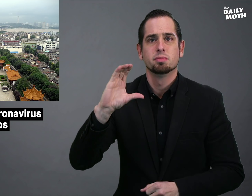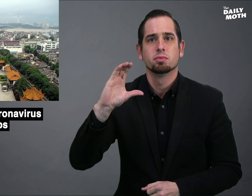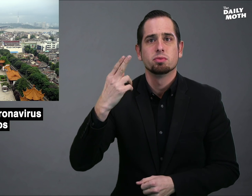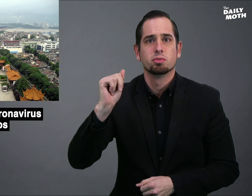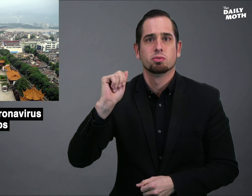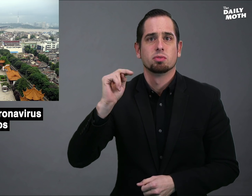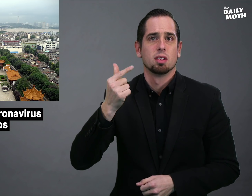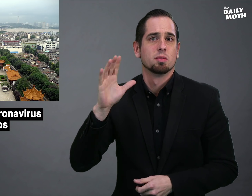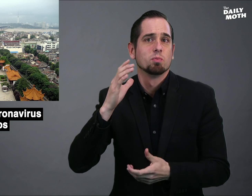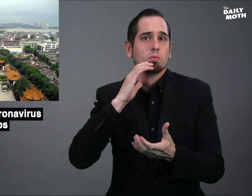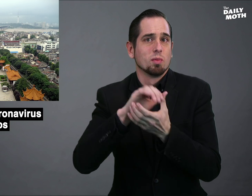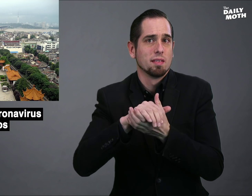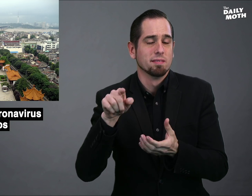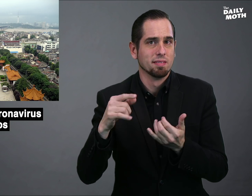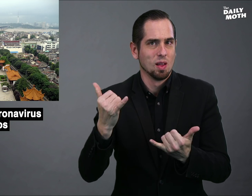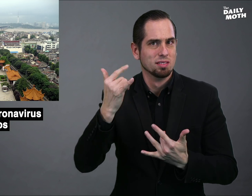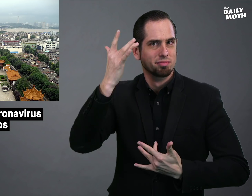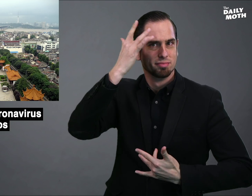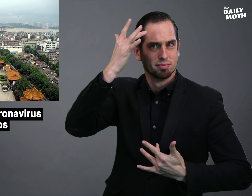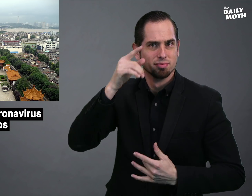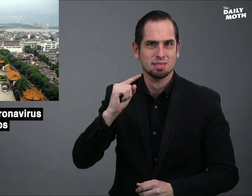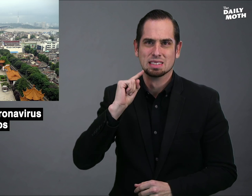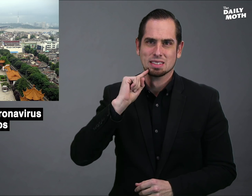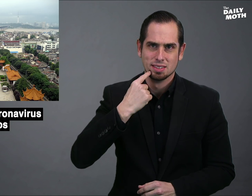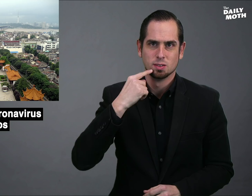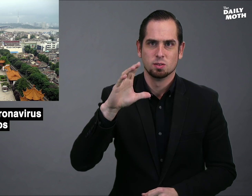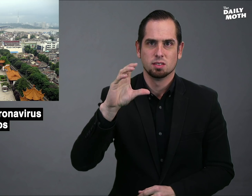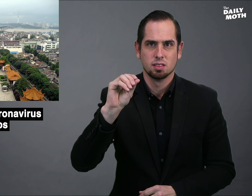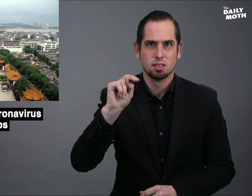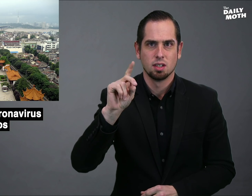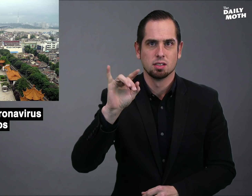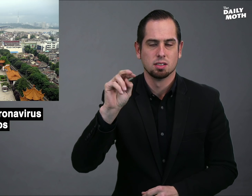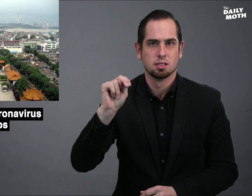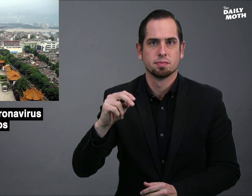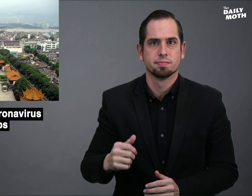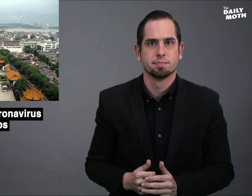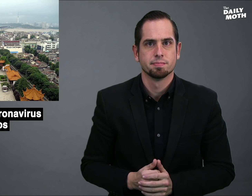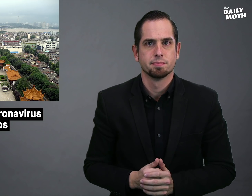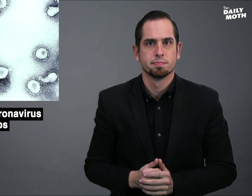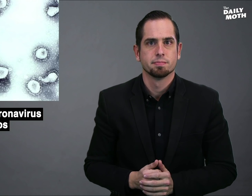Chang's wife is infected and is in serious condition.